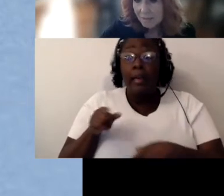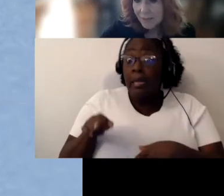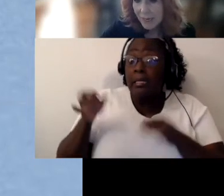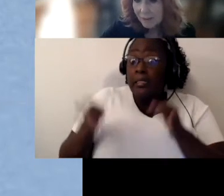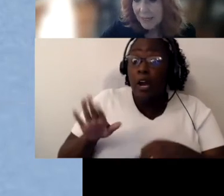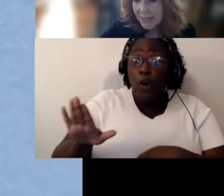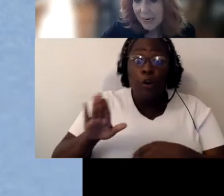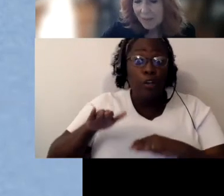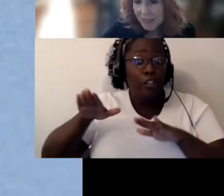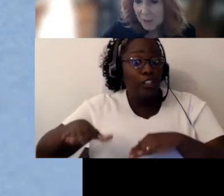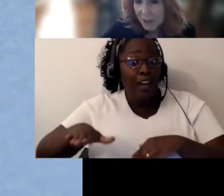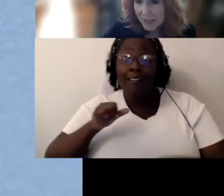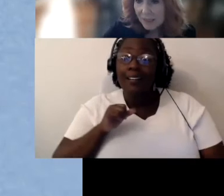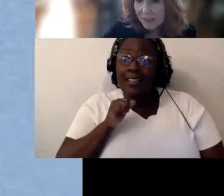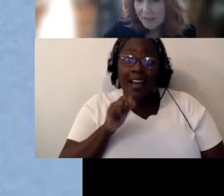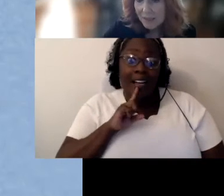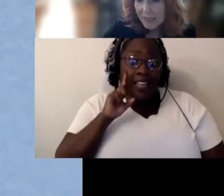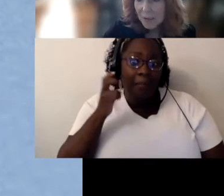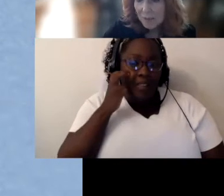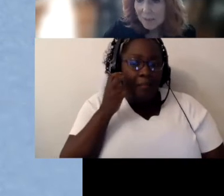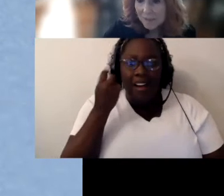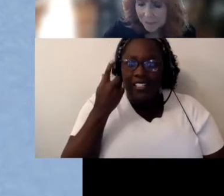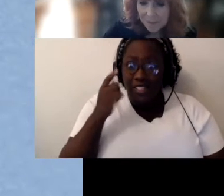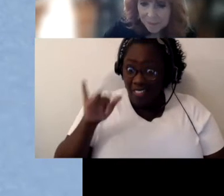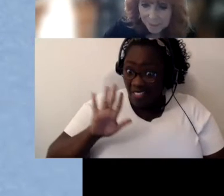Deafblind, and they didn't have expertise at the table.